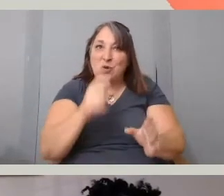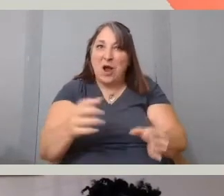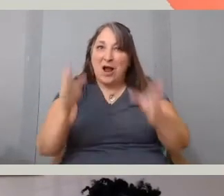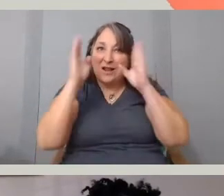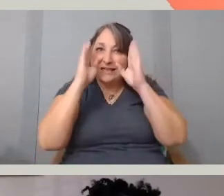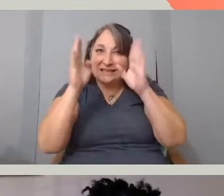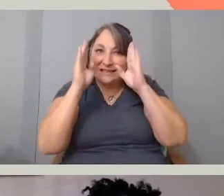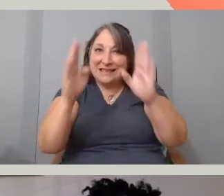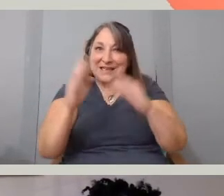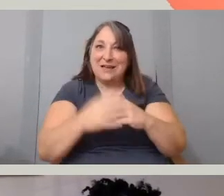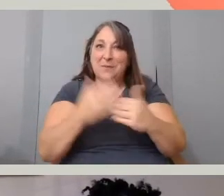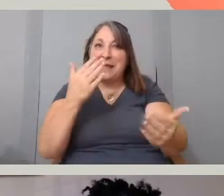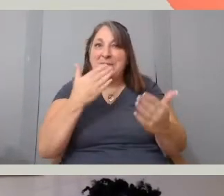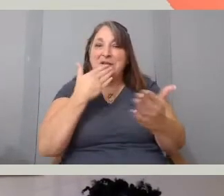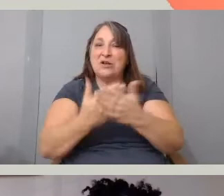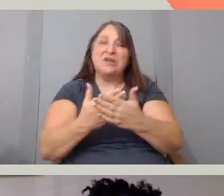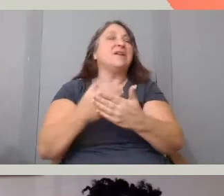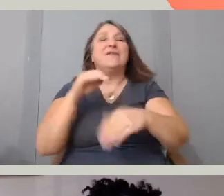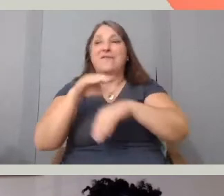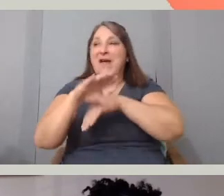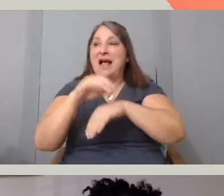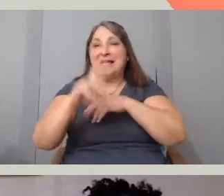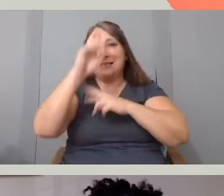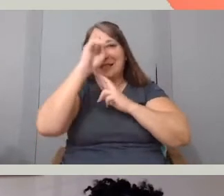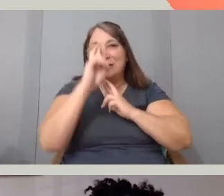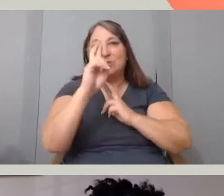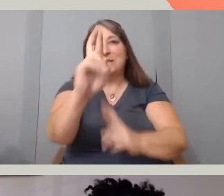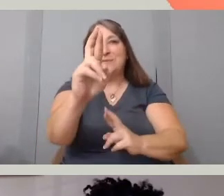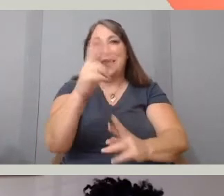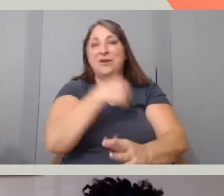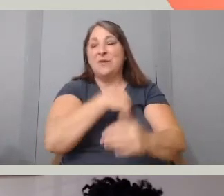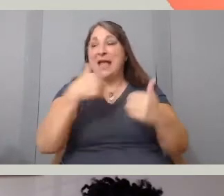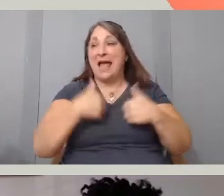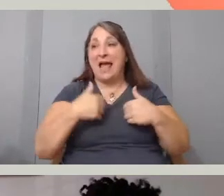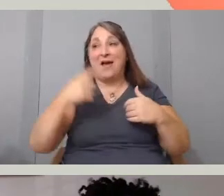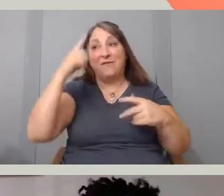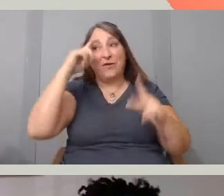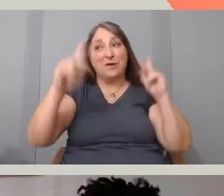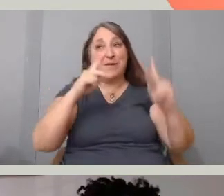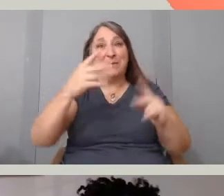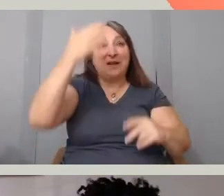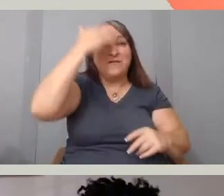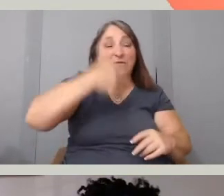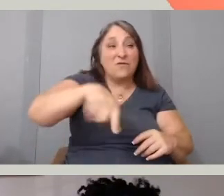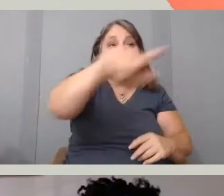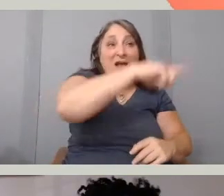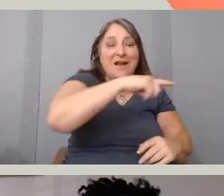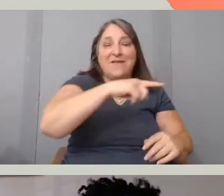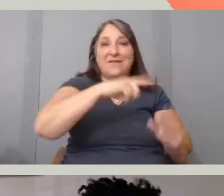for, the respect that we have toward the people in front of the camera or, creative or stylistic advice.